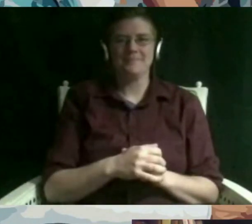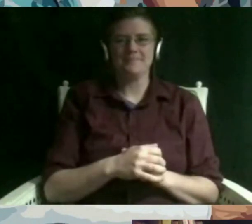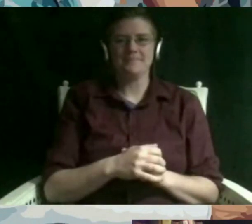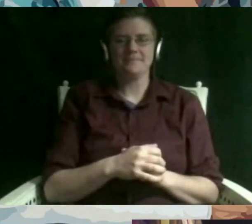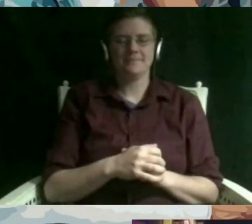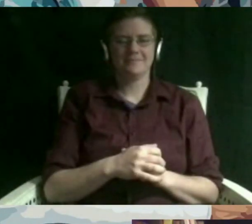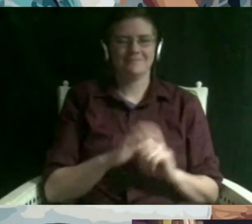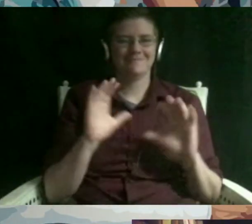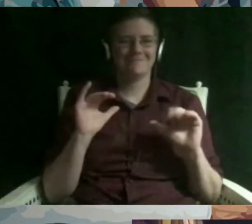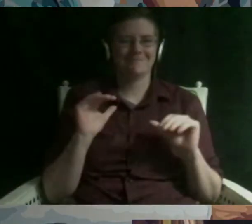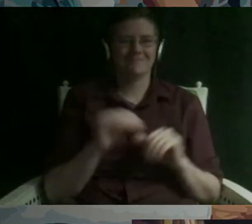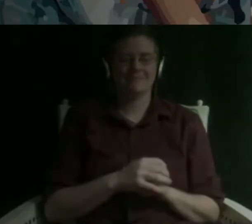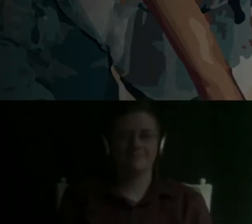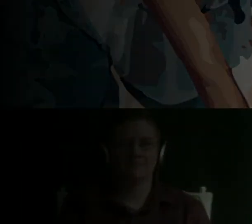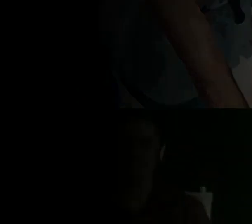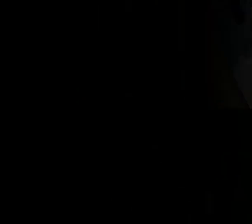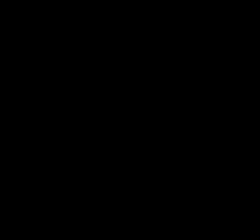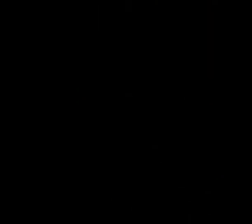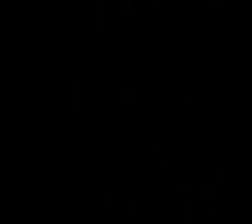bye